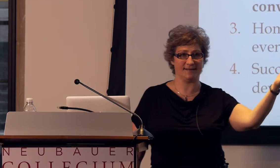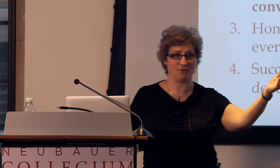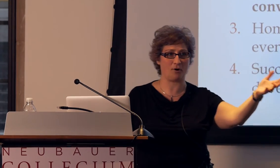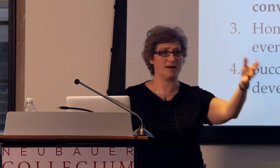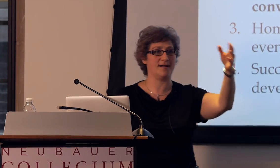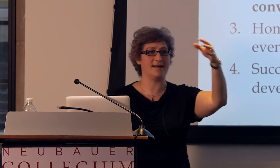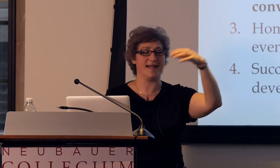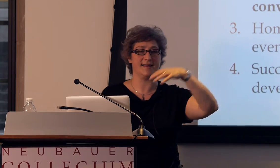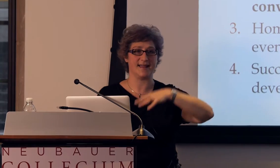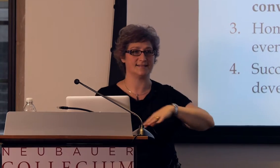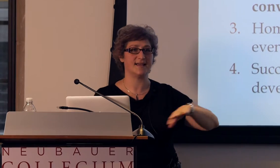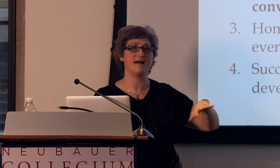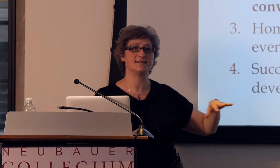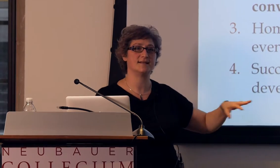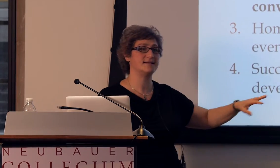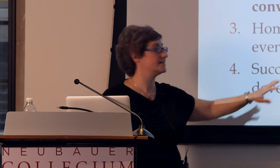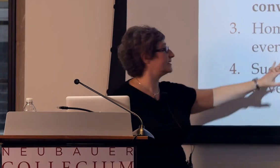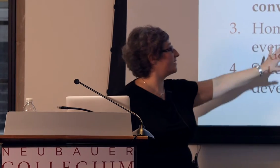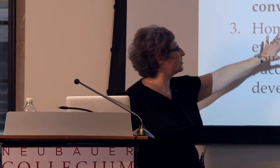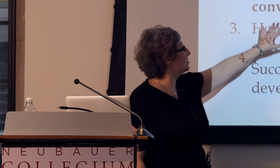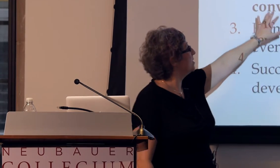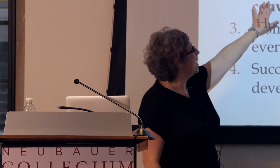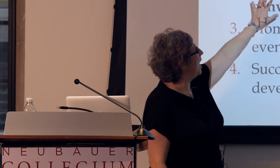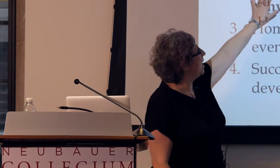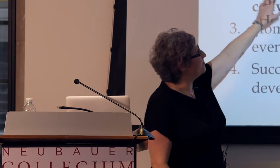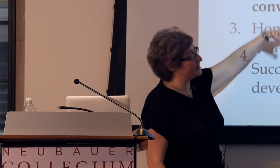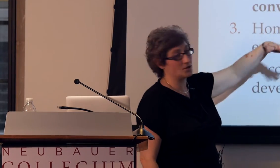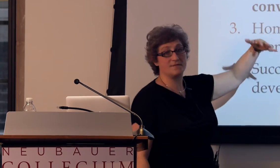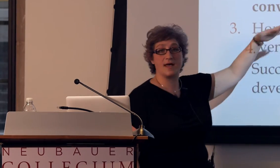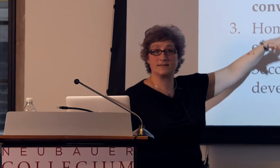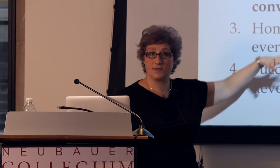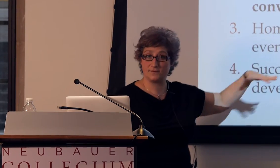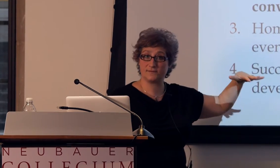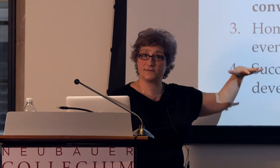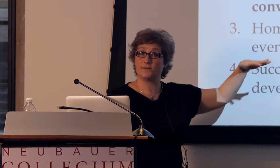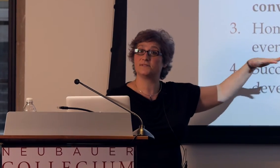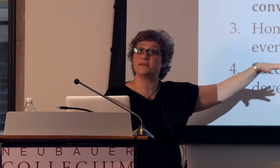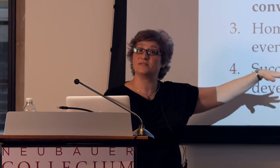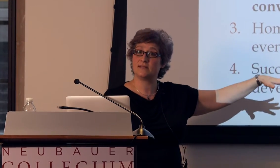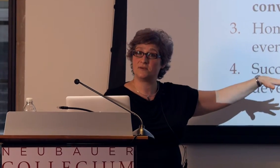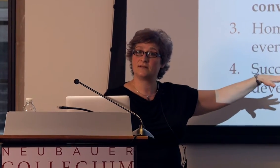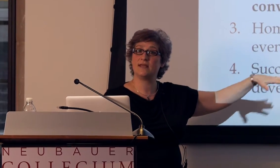and Laura and Anne Senghas and I did together, based on those same stimuli,